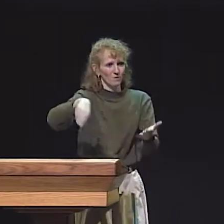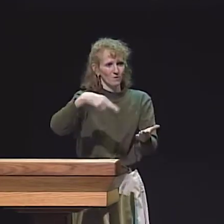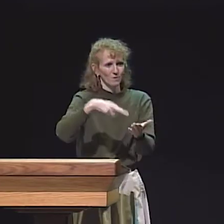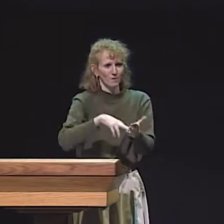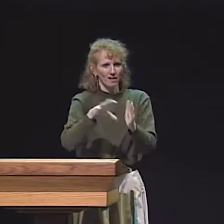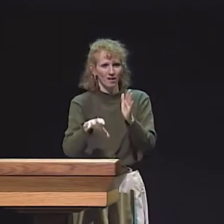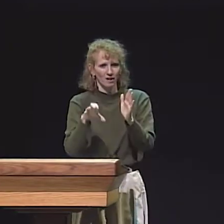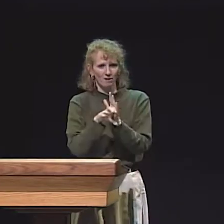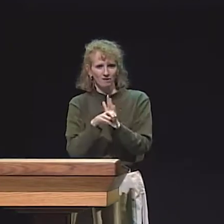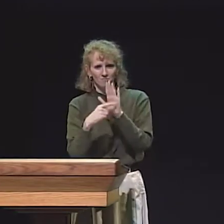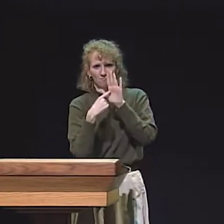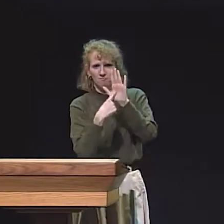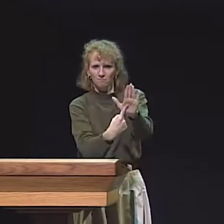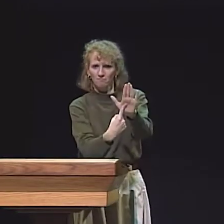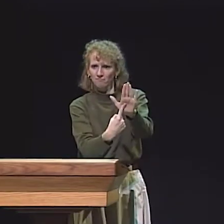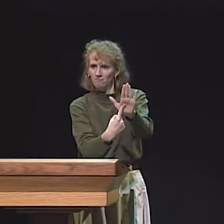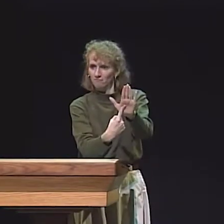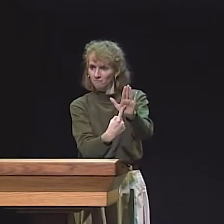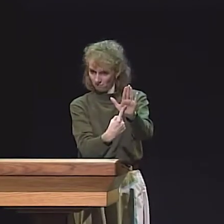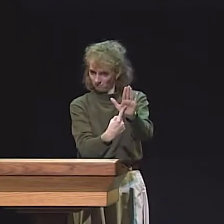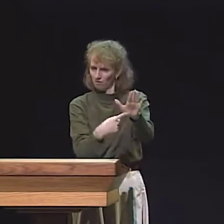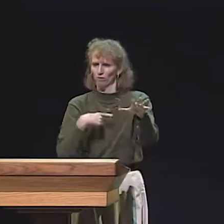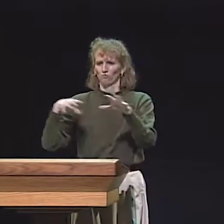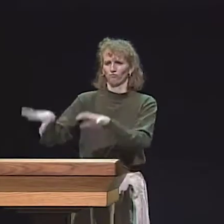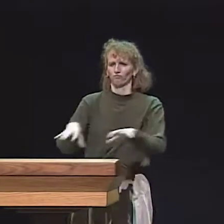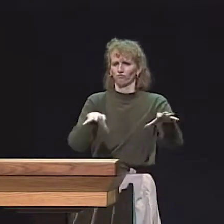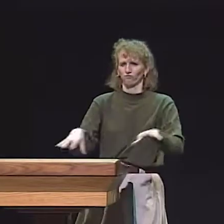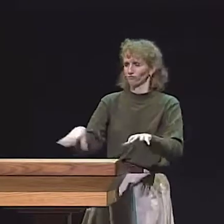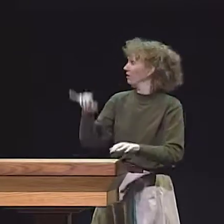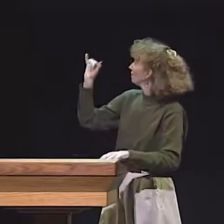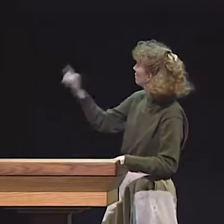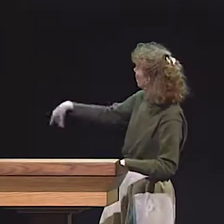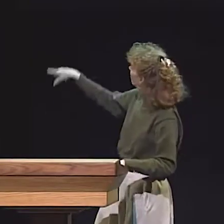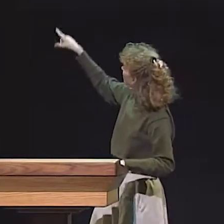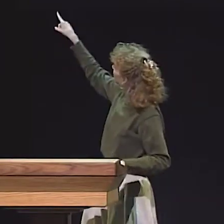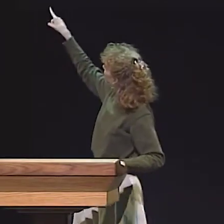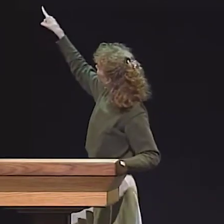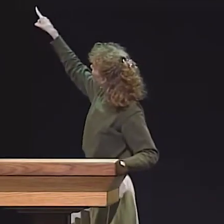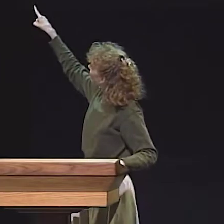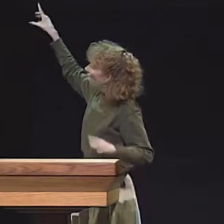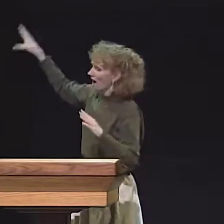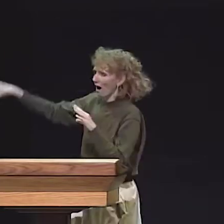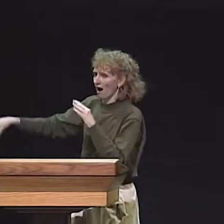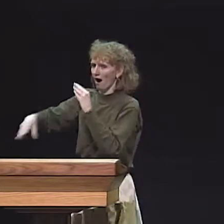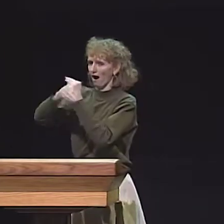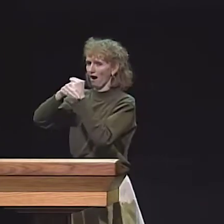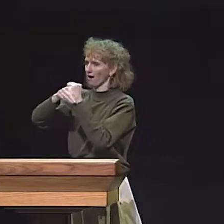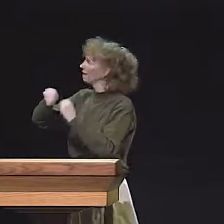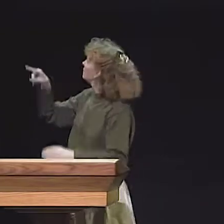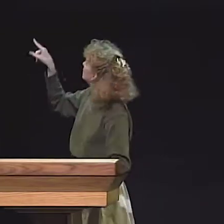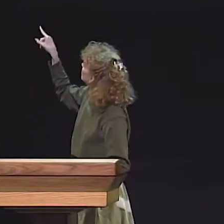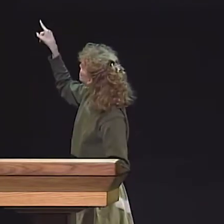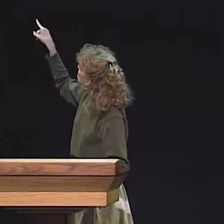I JUMP IN AND MODEL FOR THEM ROLE PLAYING. SO, I ACT OUT THE STORIES.